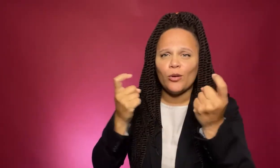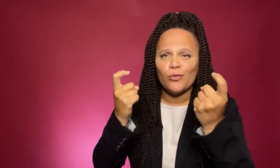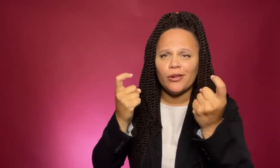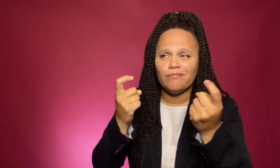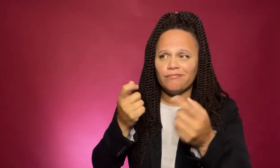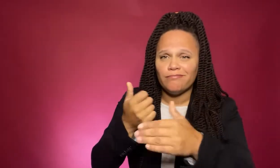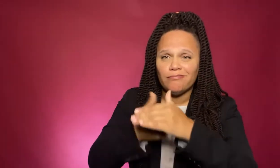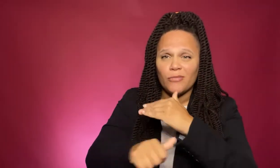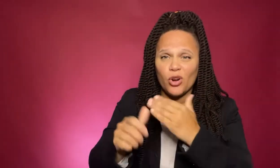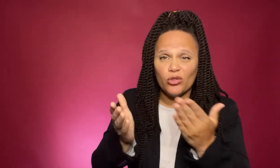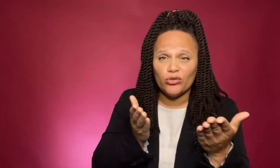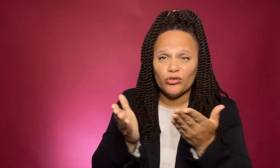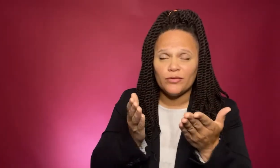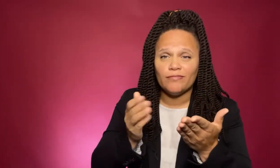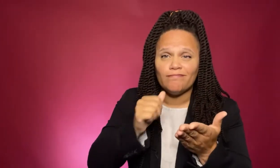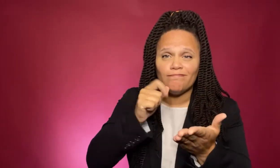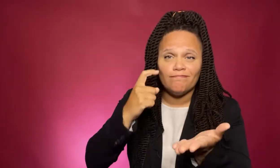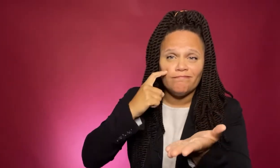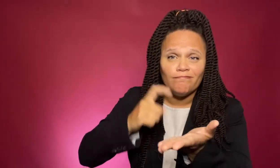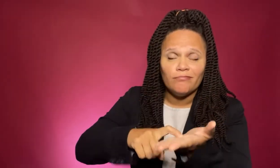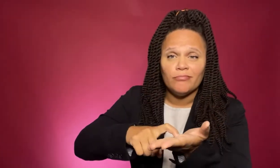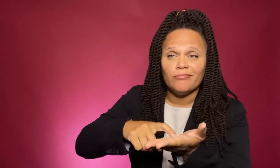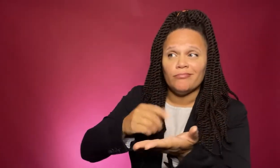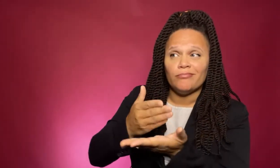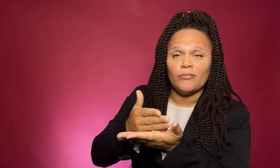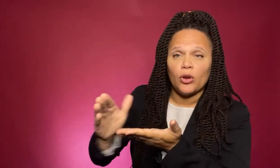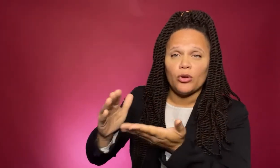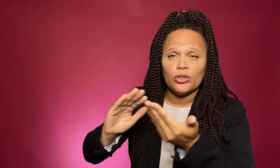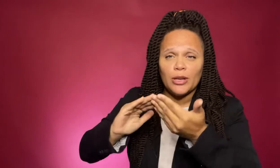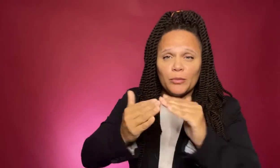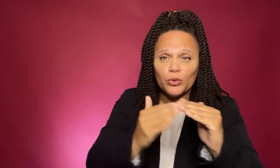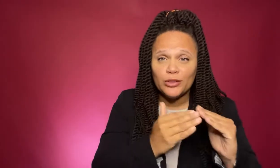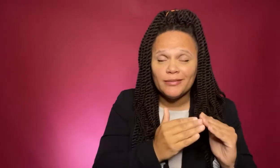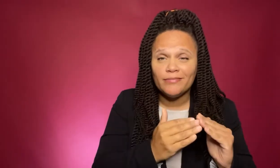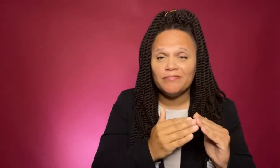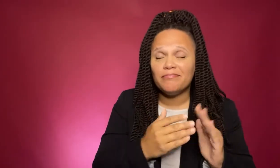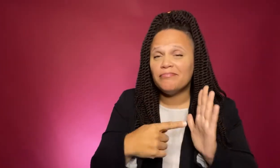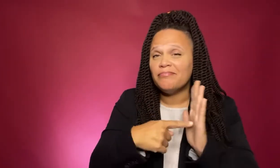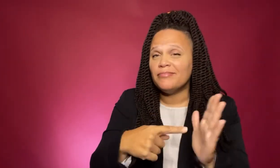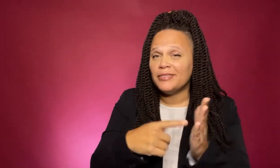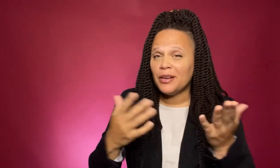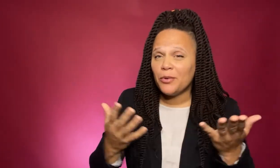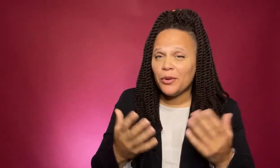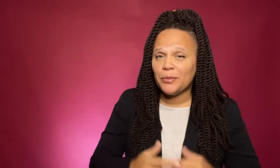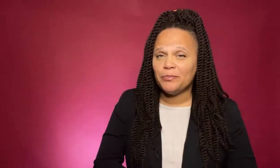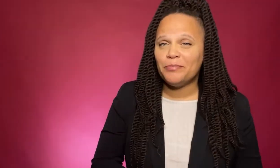underserved and multiply-marginalized communities Two examples are the